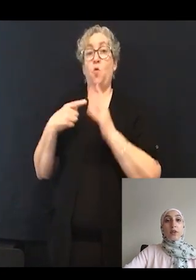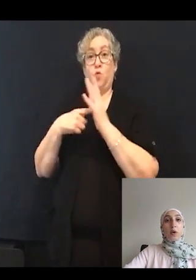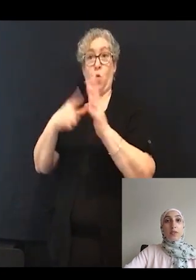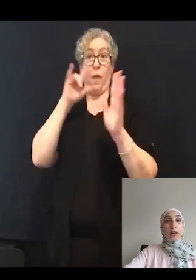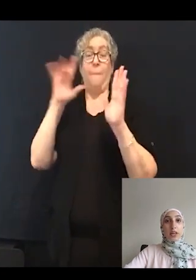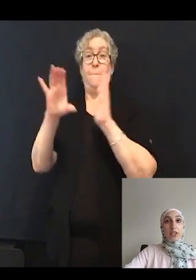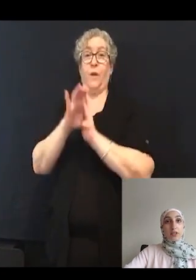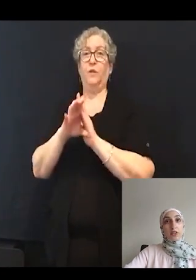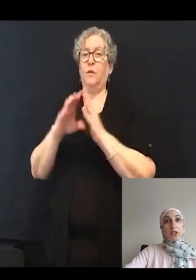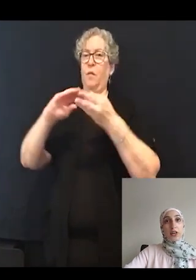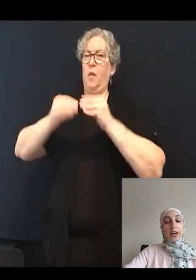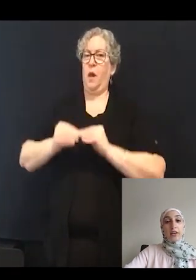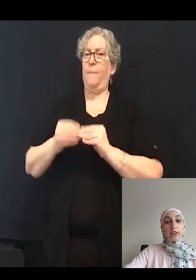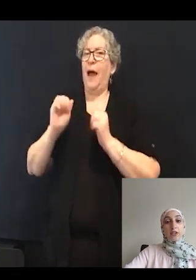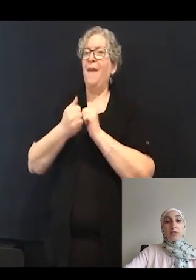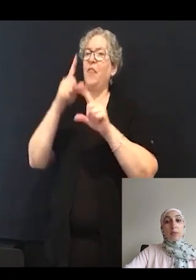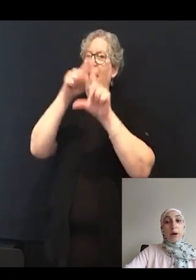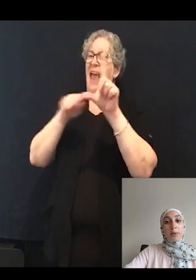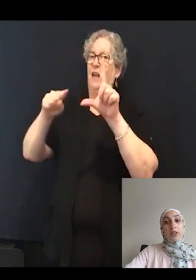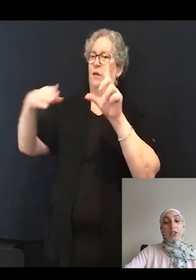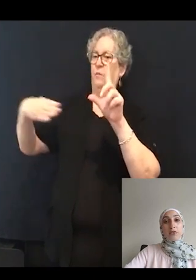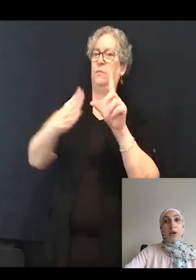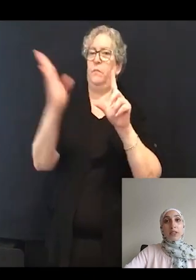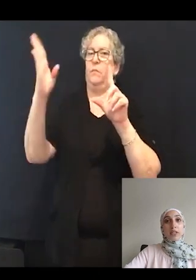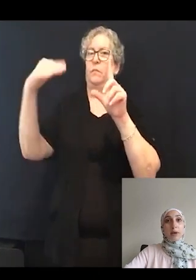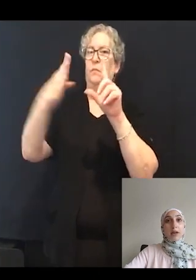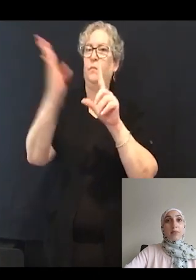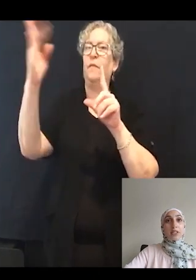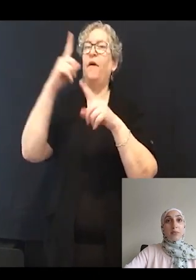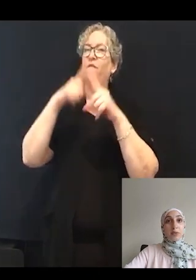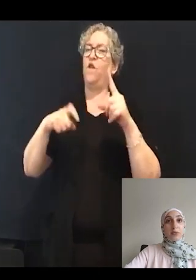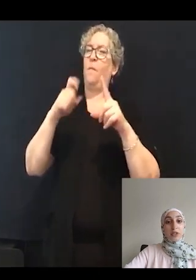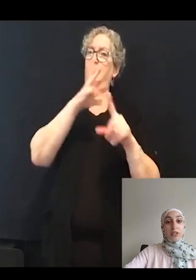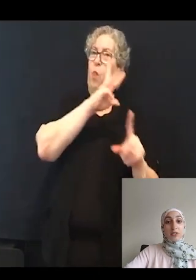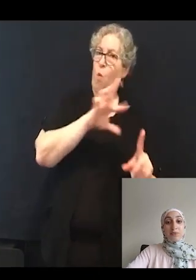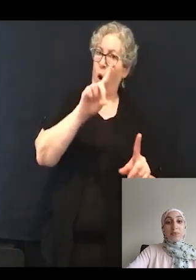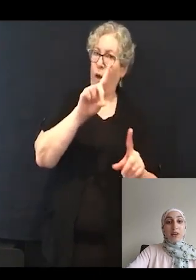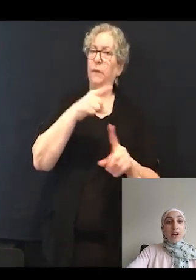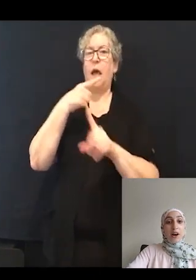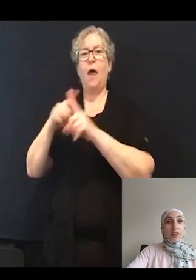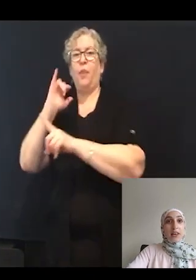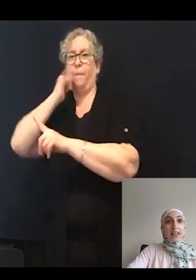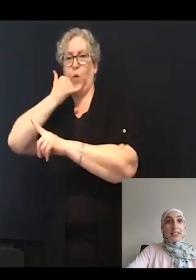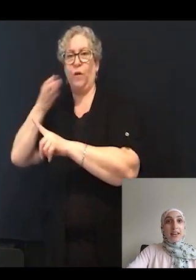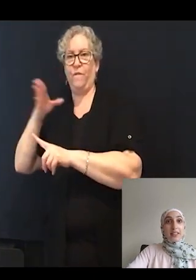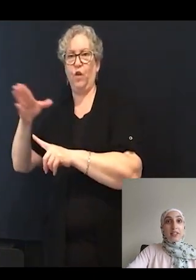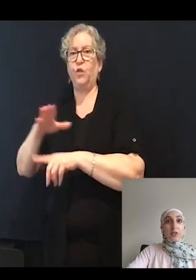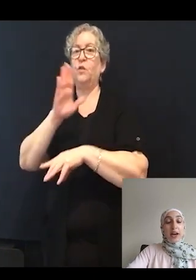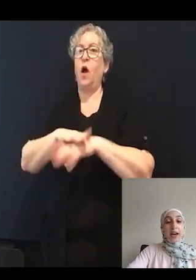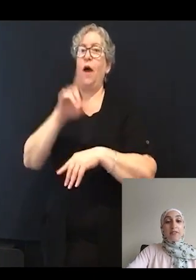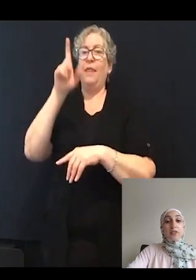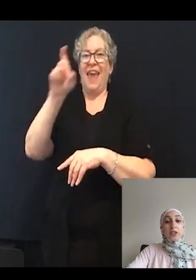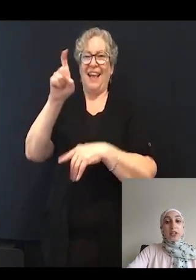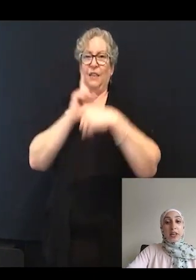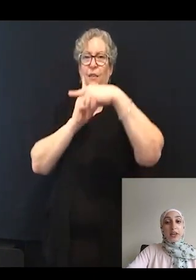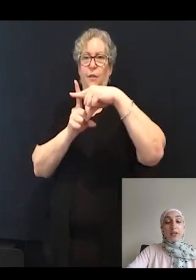of the turning angles from a population of wild type animals and mutant fish. On the x-axis, you have turning angle in degrees.